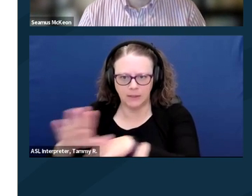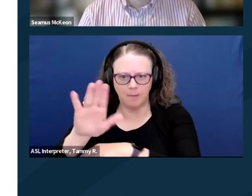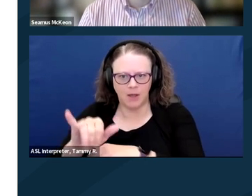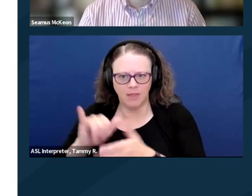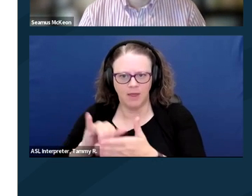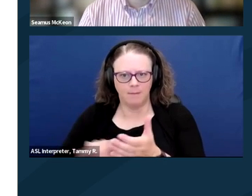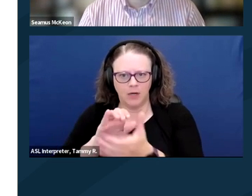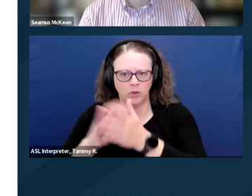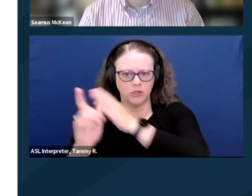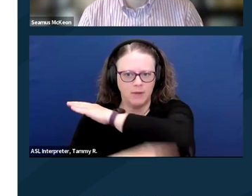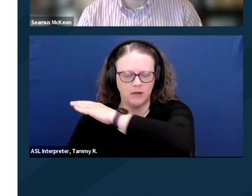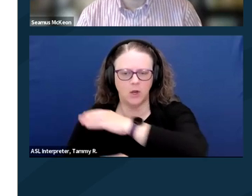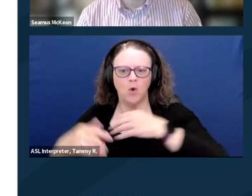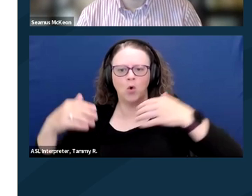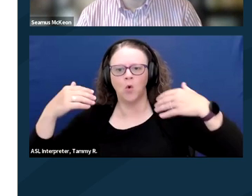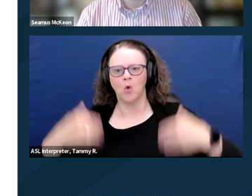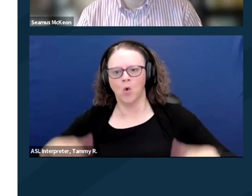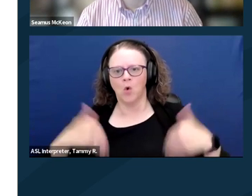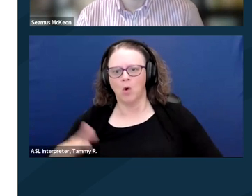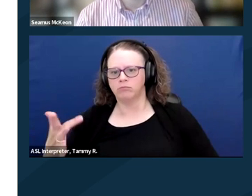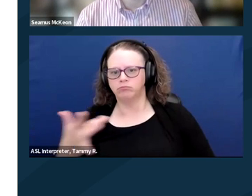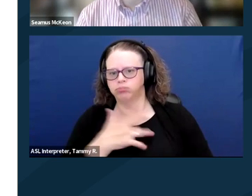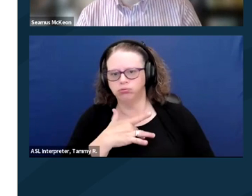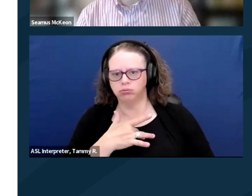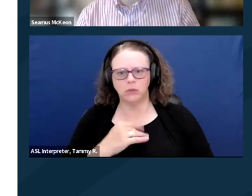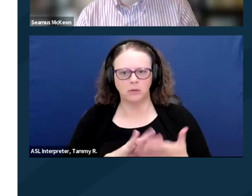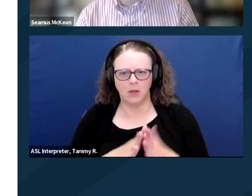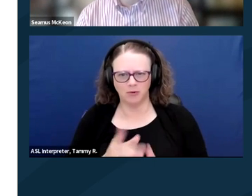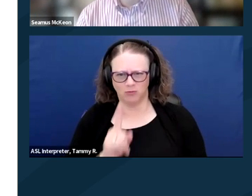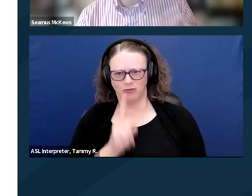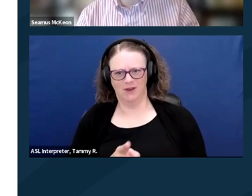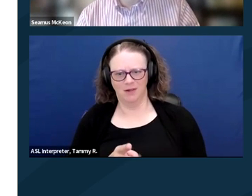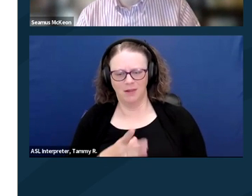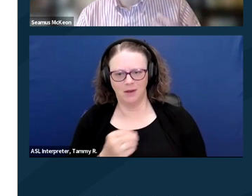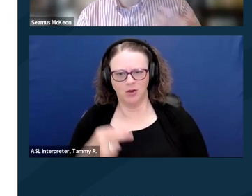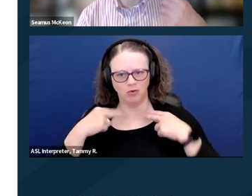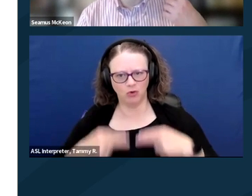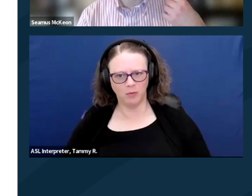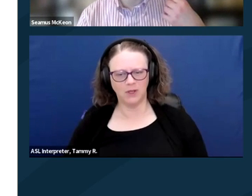I think that it becomes so real and so personal and human, that that's where we've gotten just such,